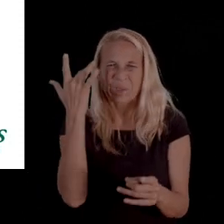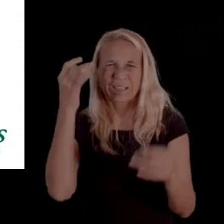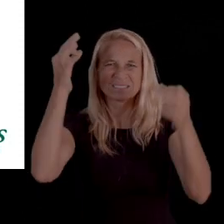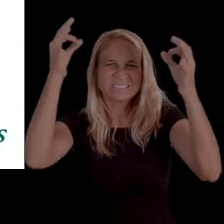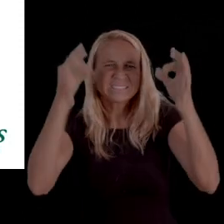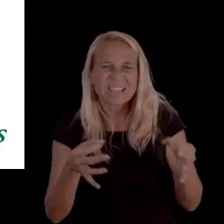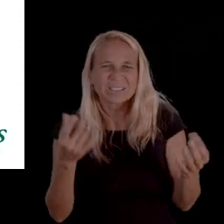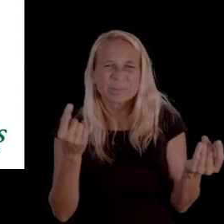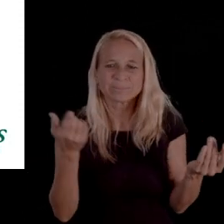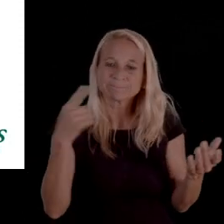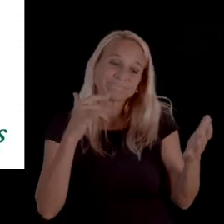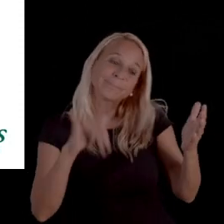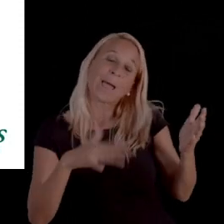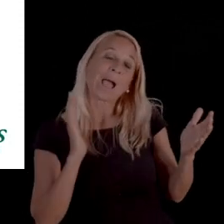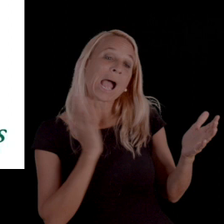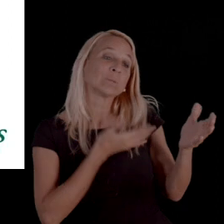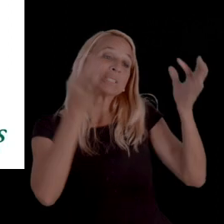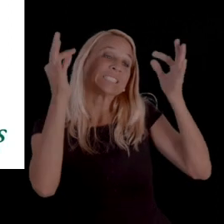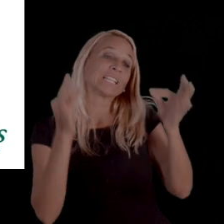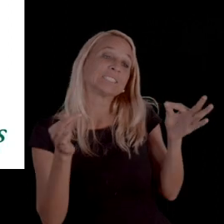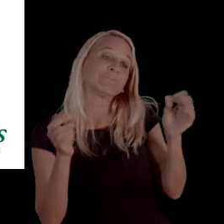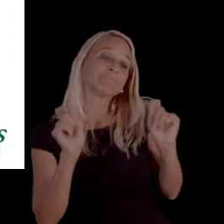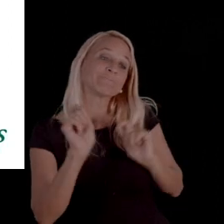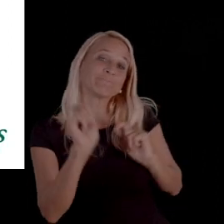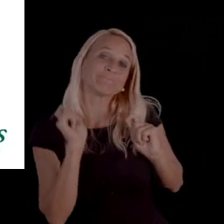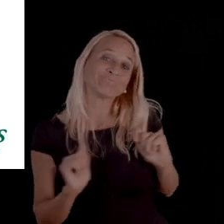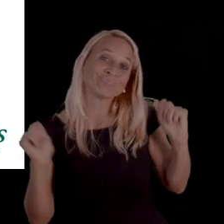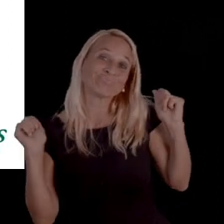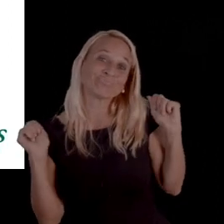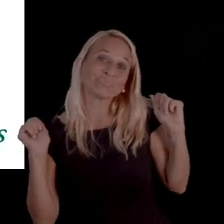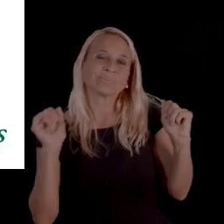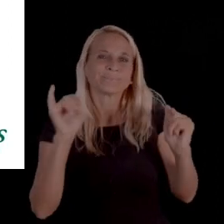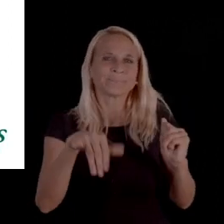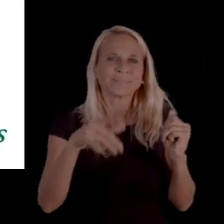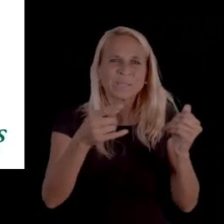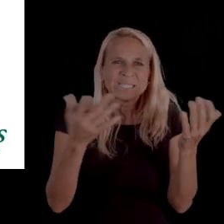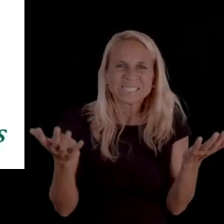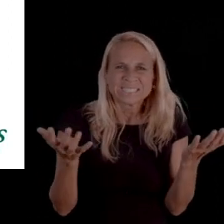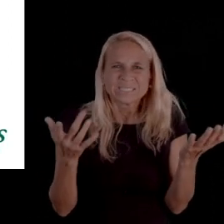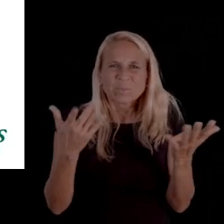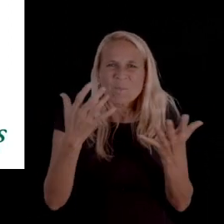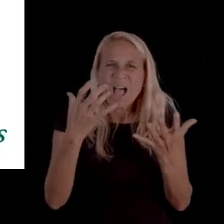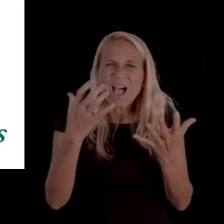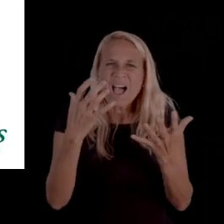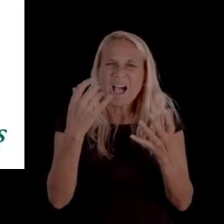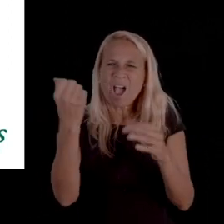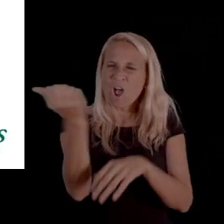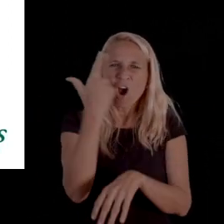they'll just tell you, "This is our decision." And so, we wanna kind of make everyone aware